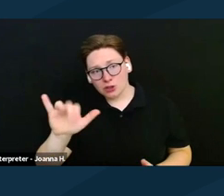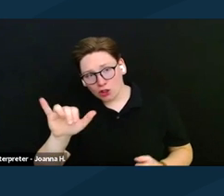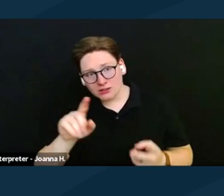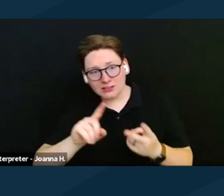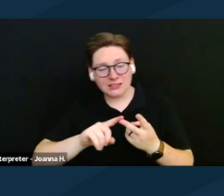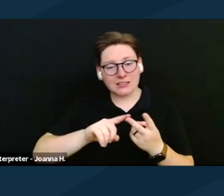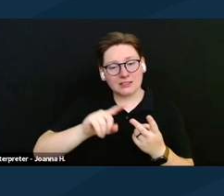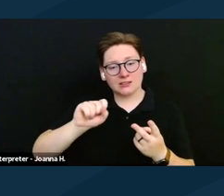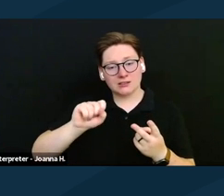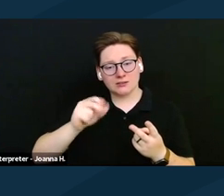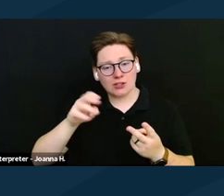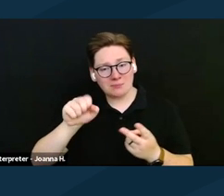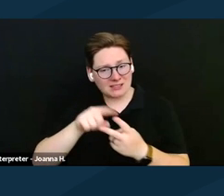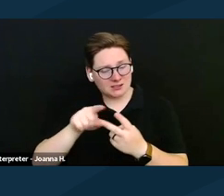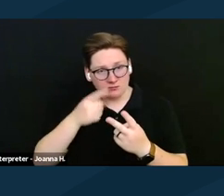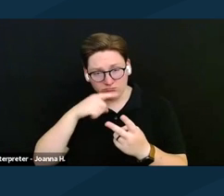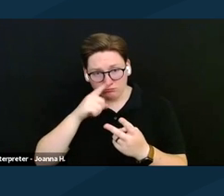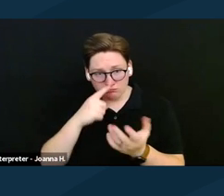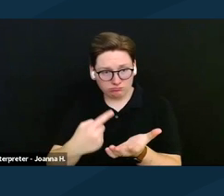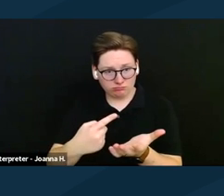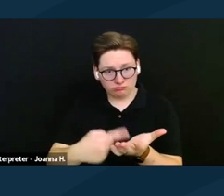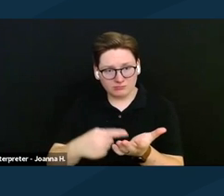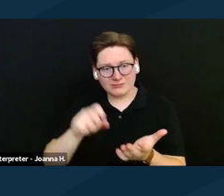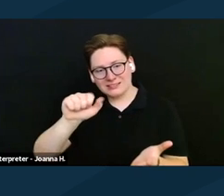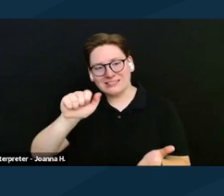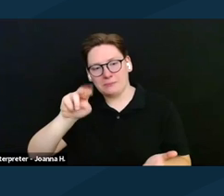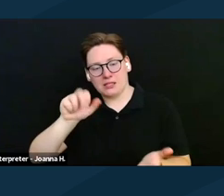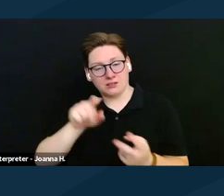to whether there's Senate versions of prospective bills?